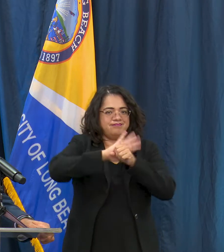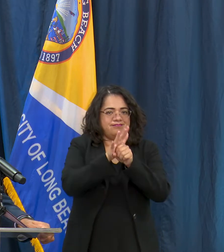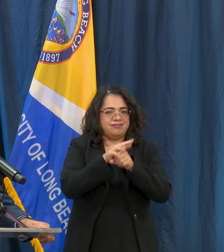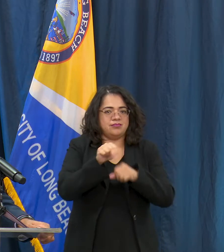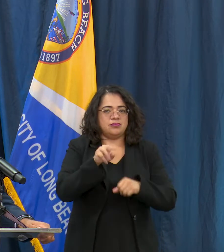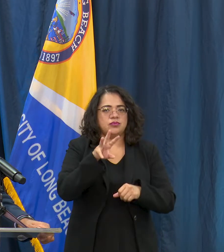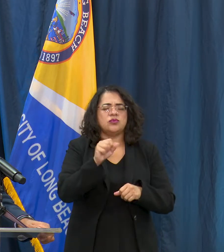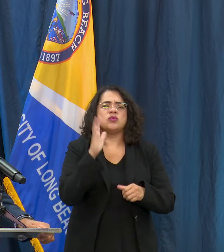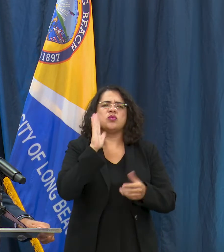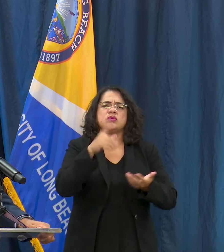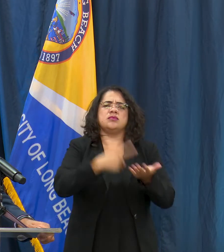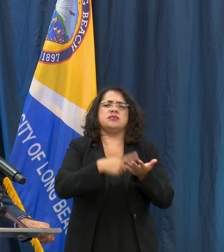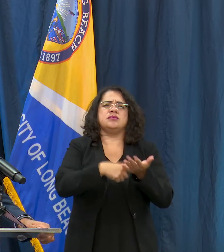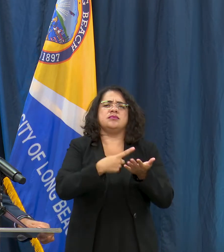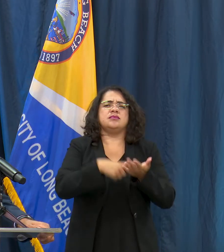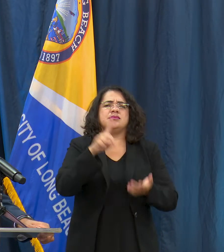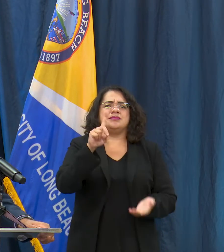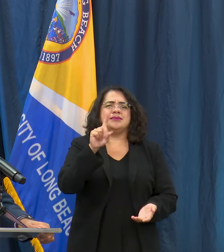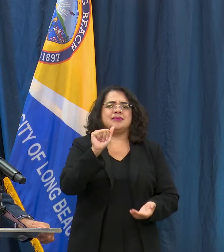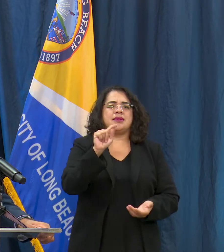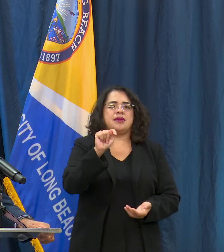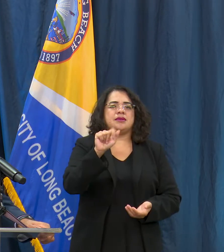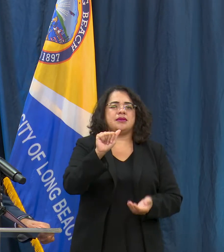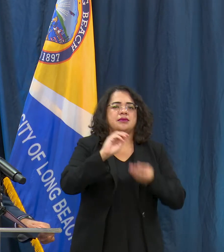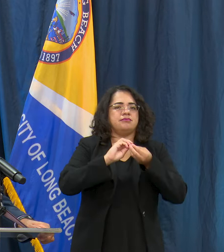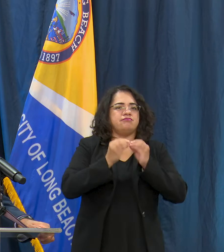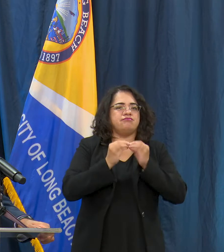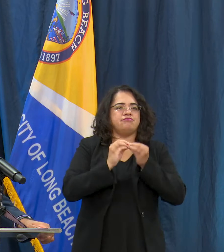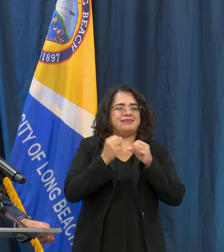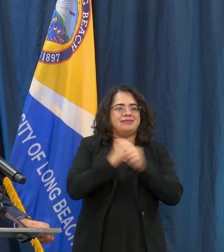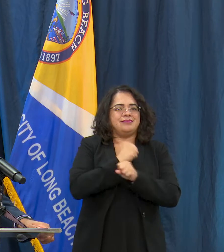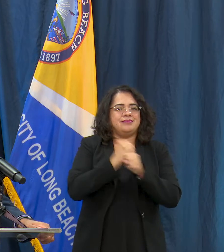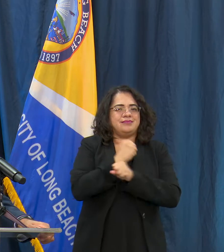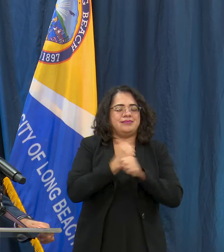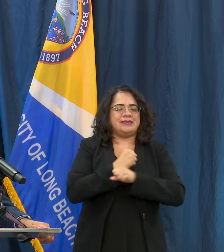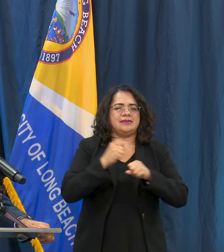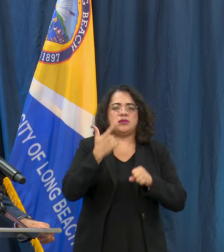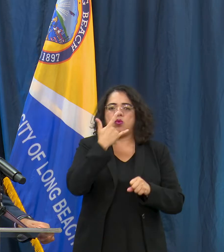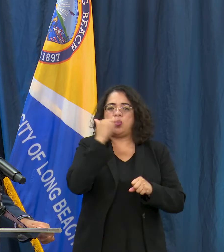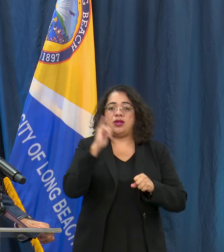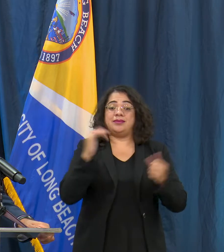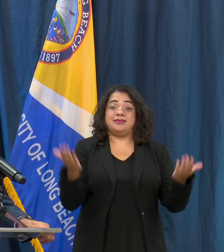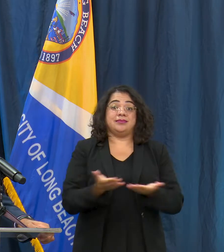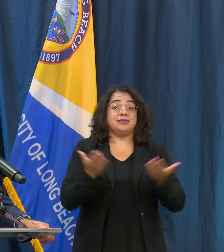data again and how the city is doing and also a review of kind of what's next for